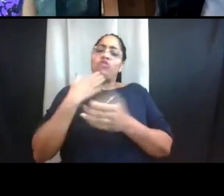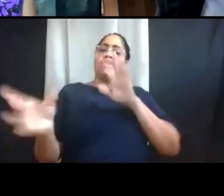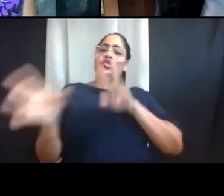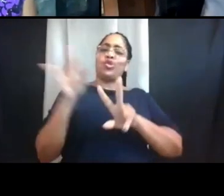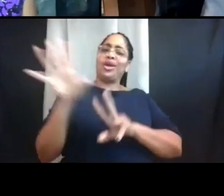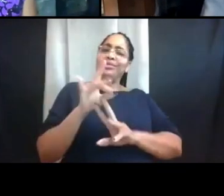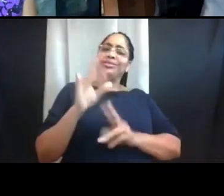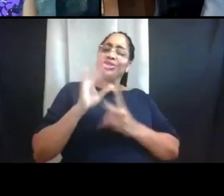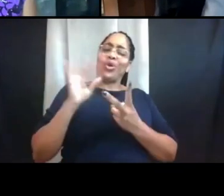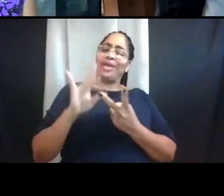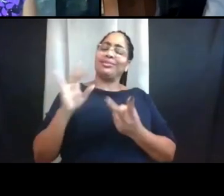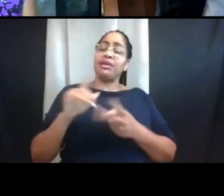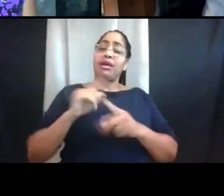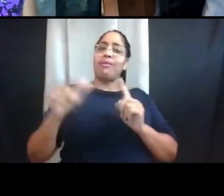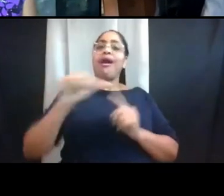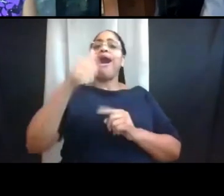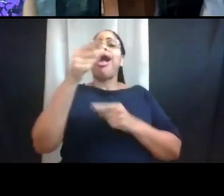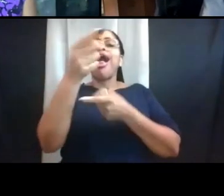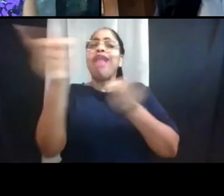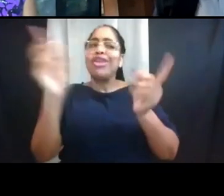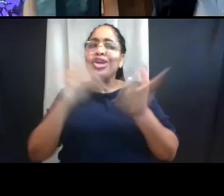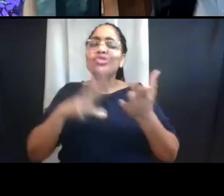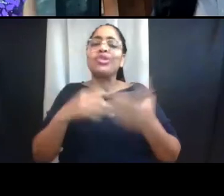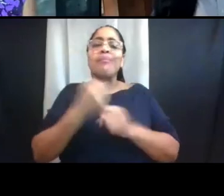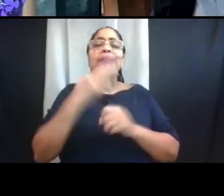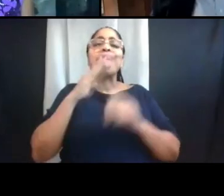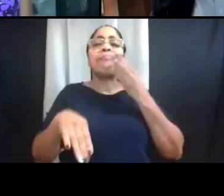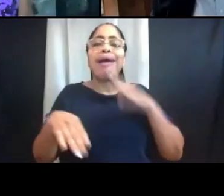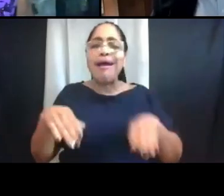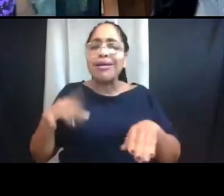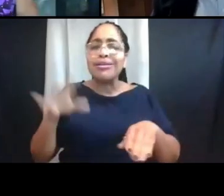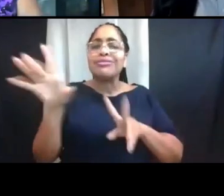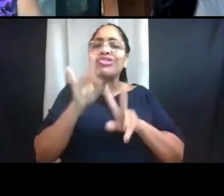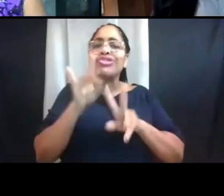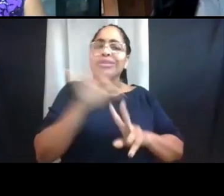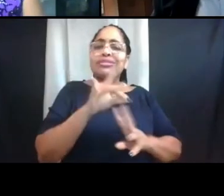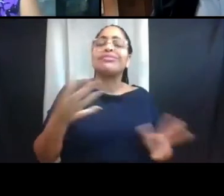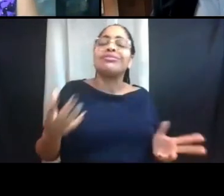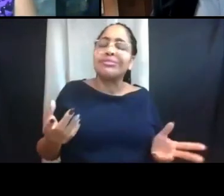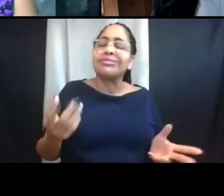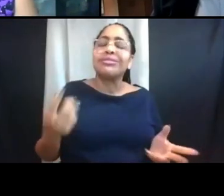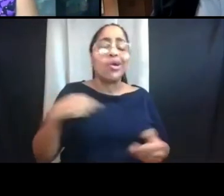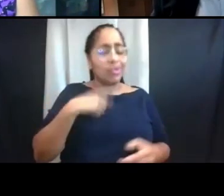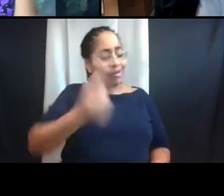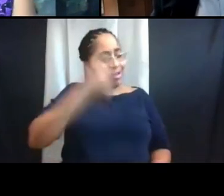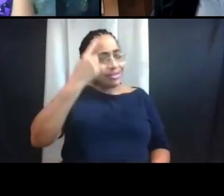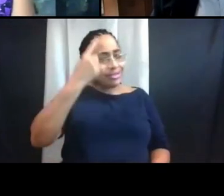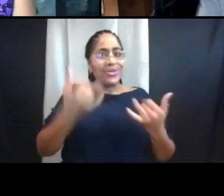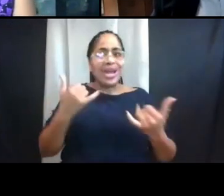and the community at risk by making bad choices. We all get how challenging this is though.